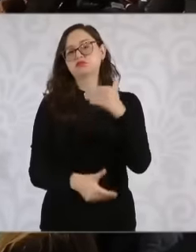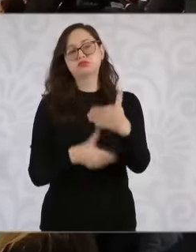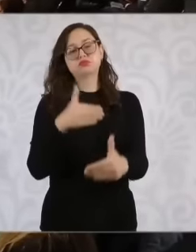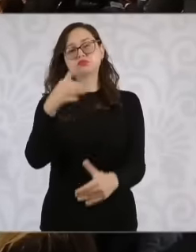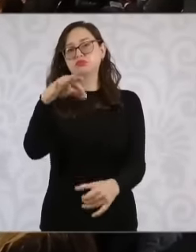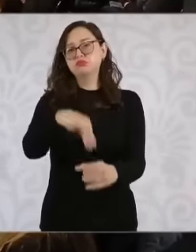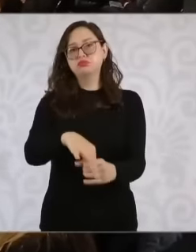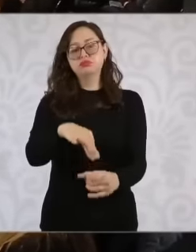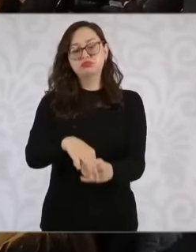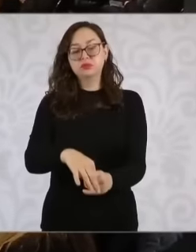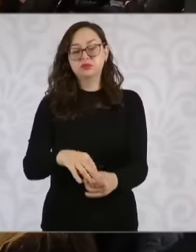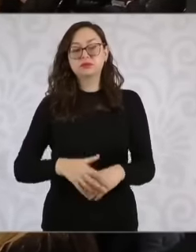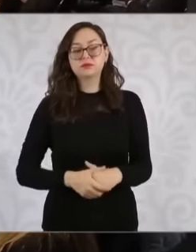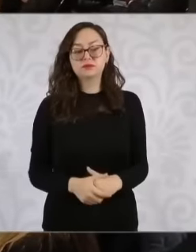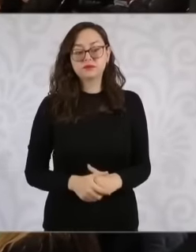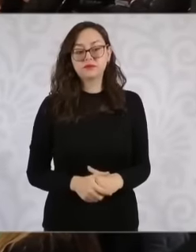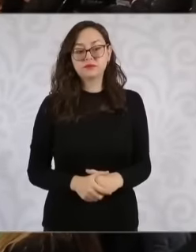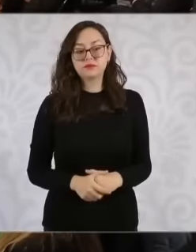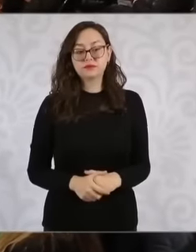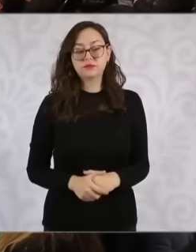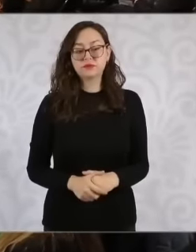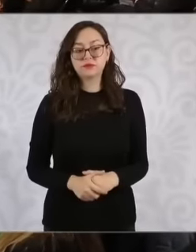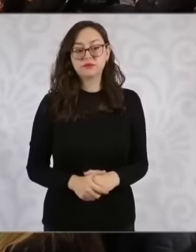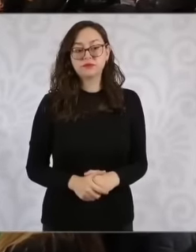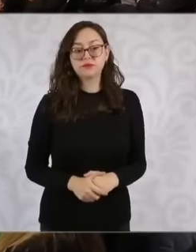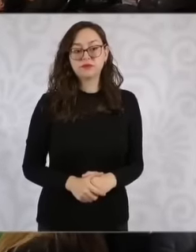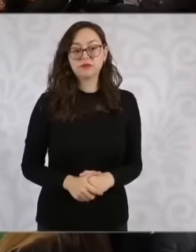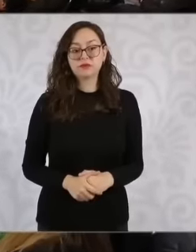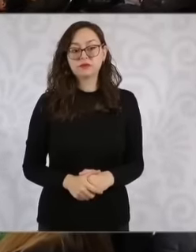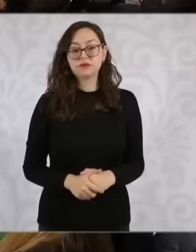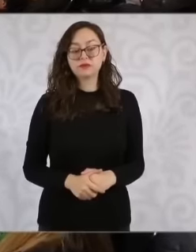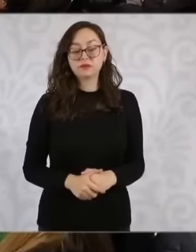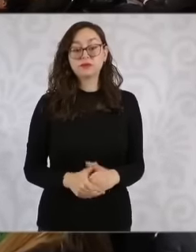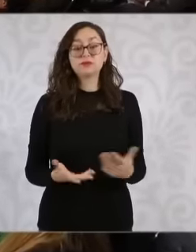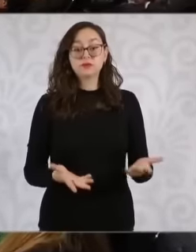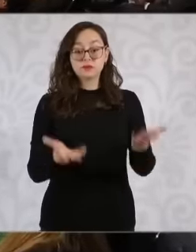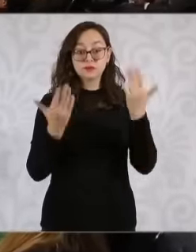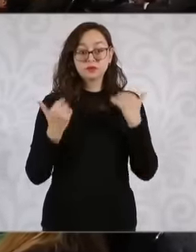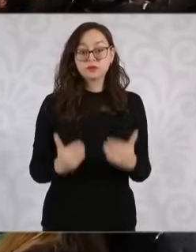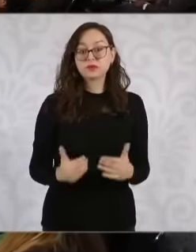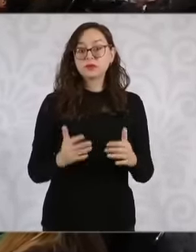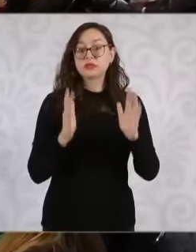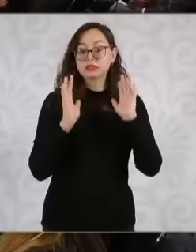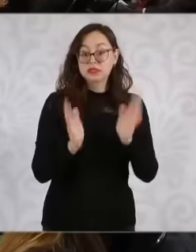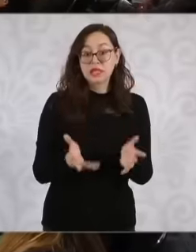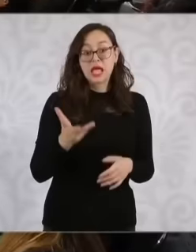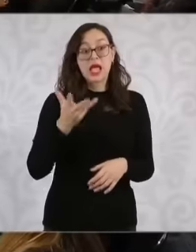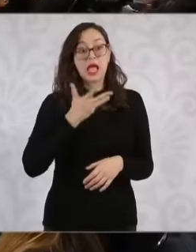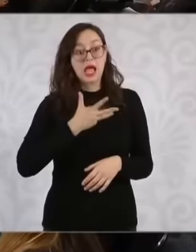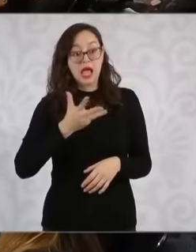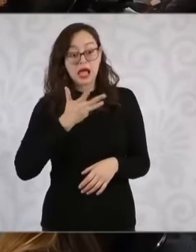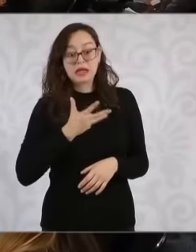and now that all these deadlines of dates and and of the terms in which